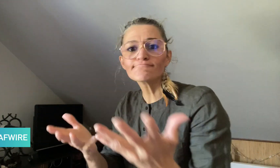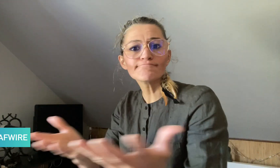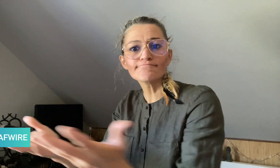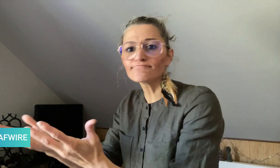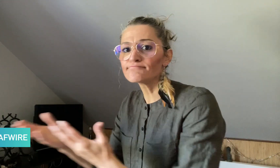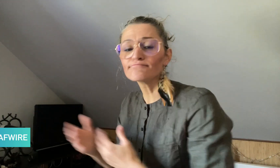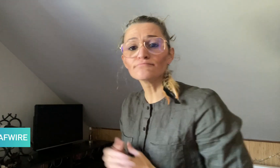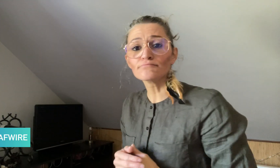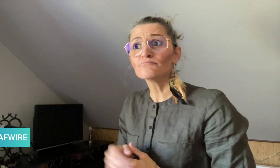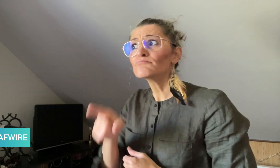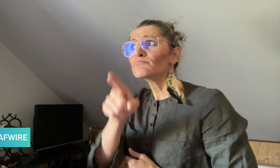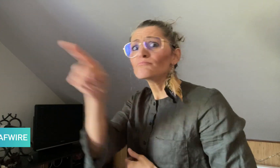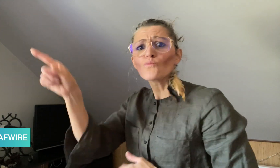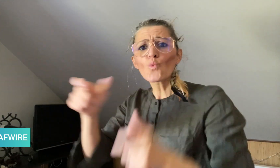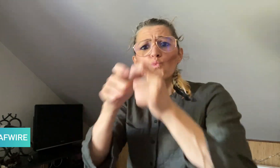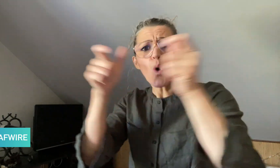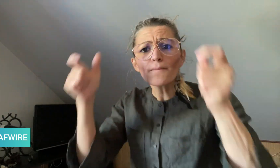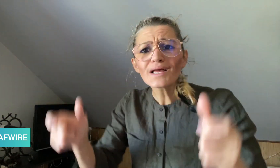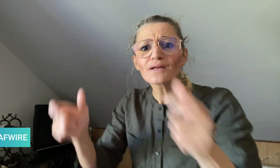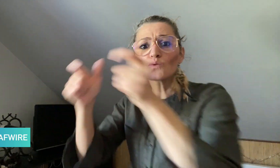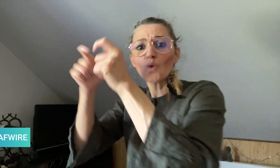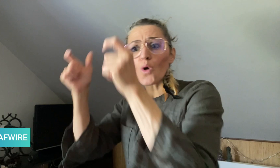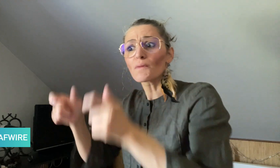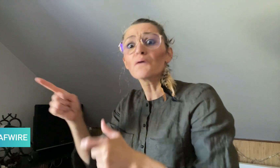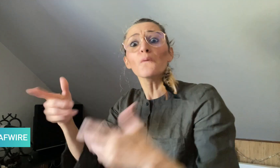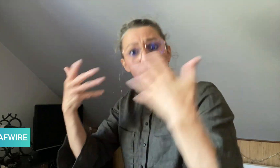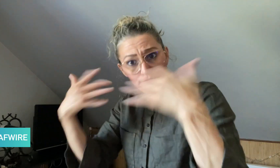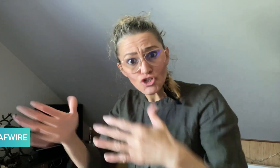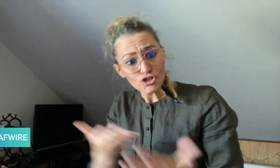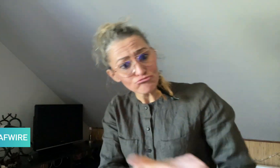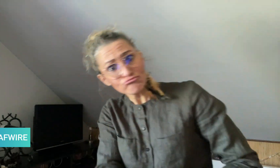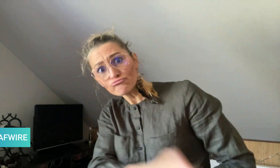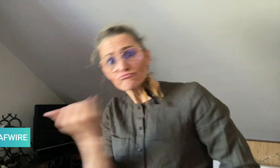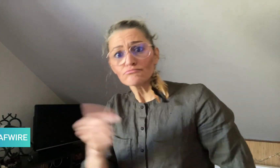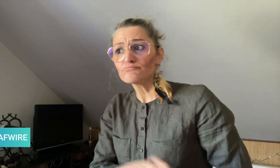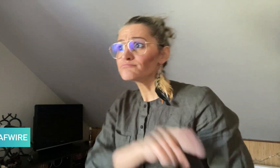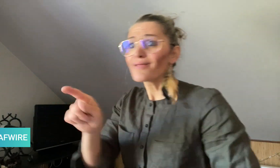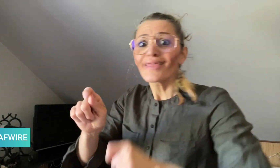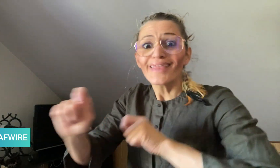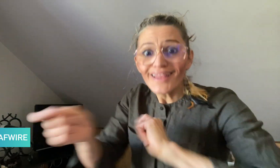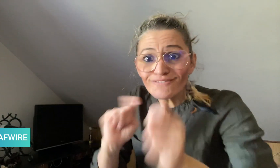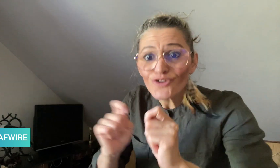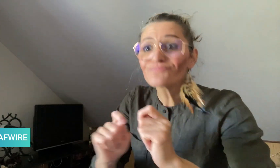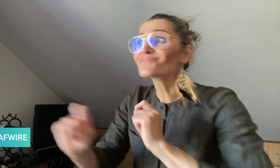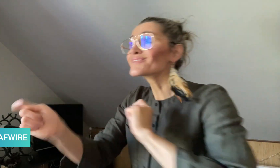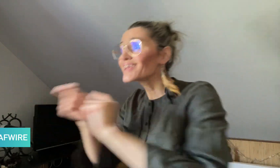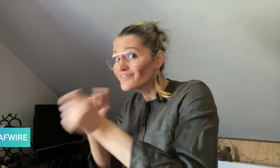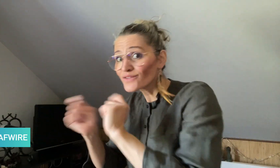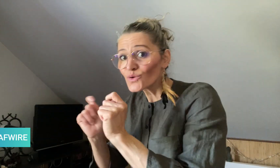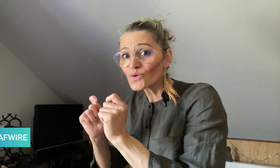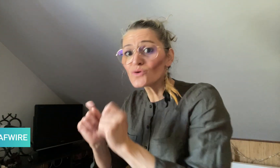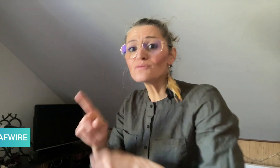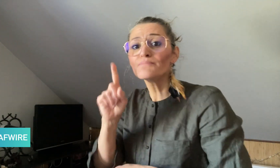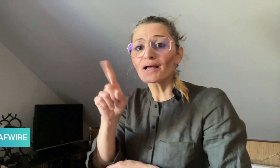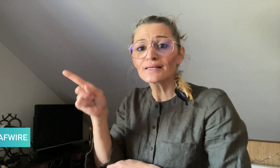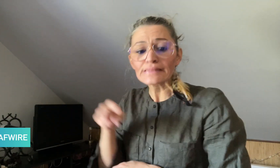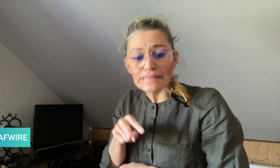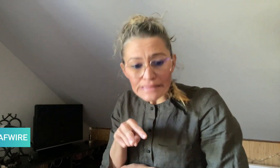have invited her for interviews, but they found that